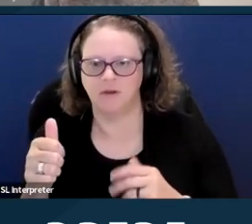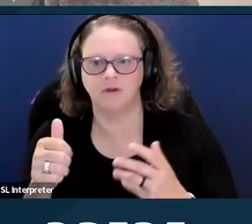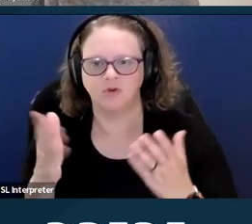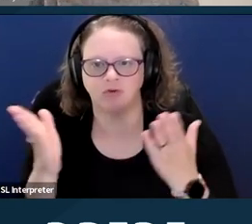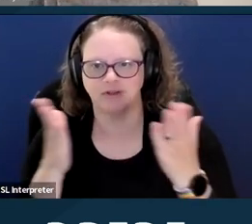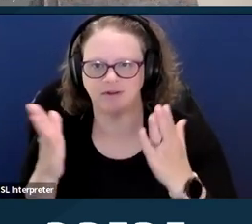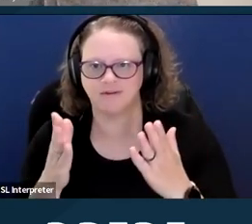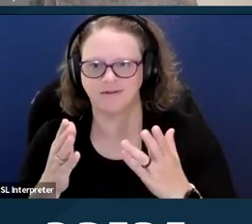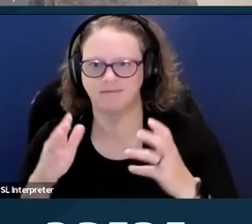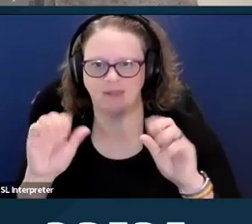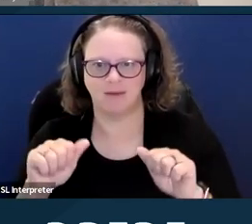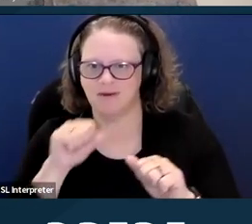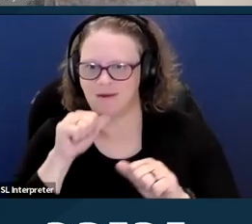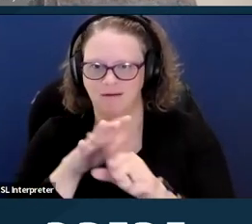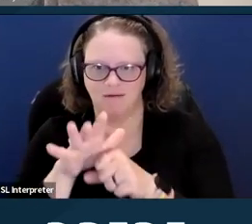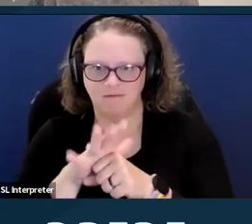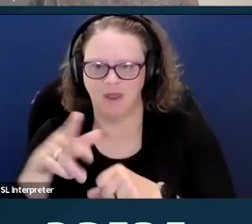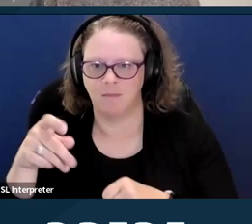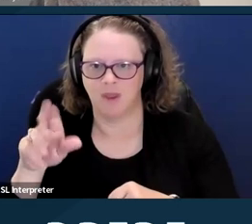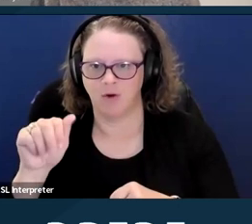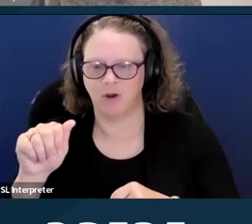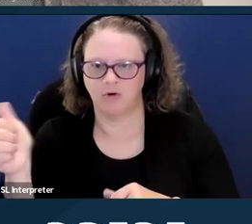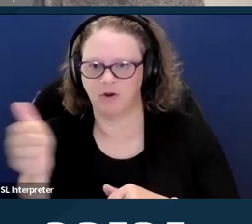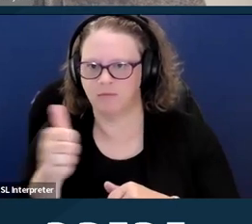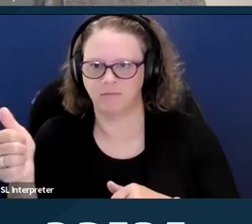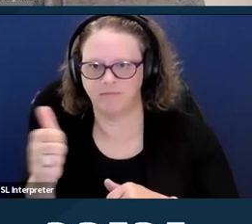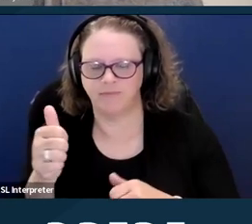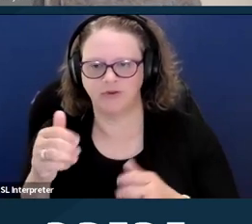So paratransit services are often underfunded.